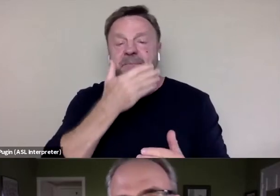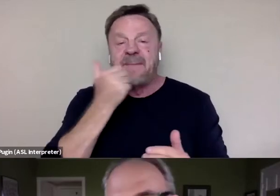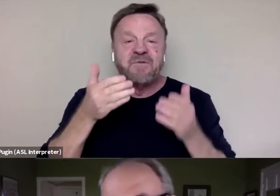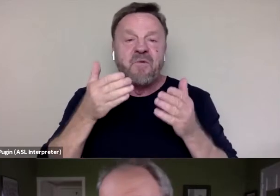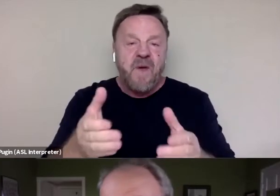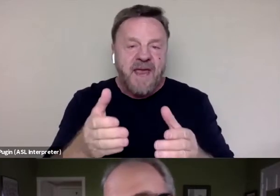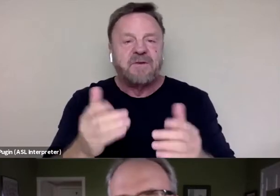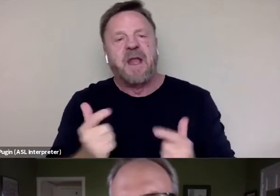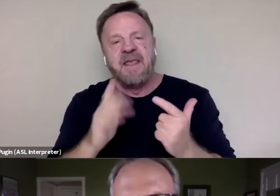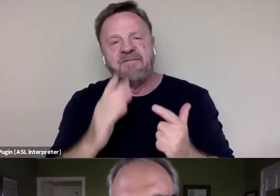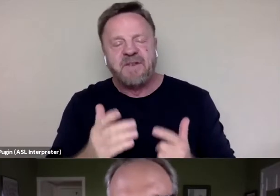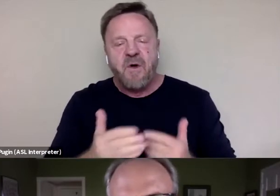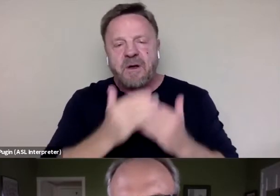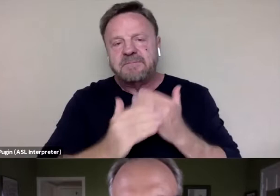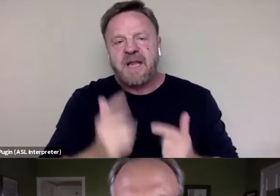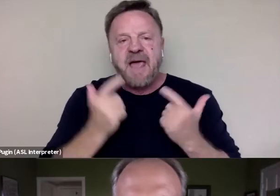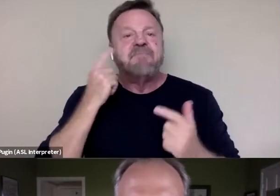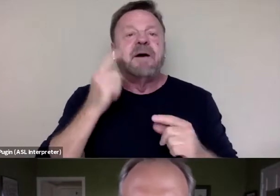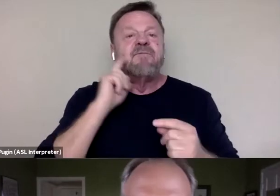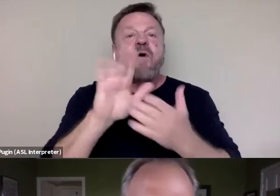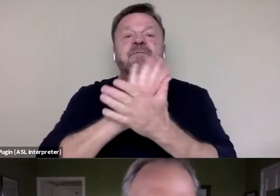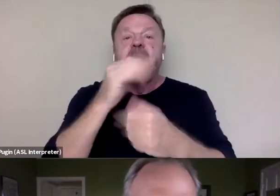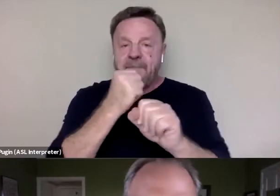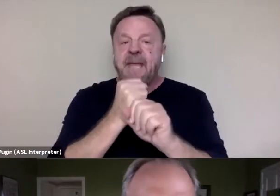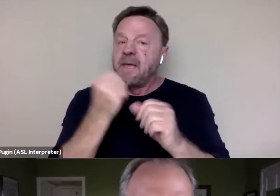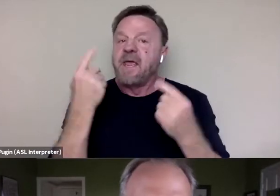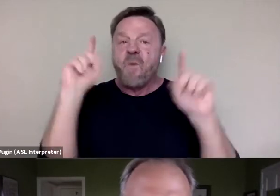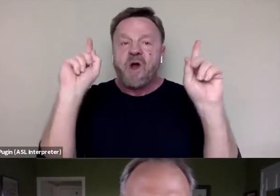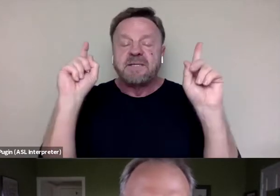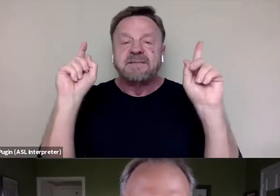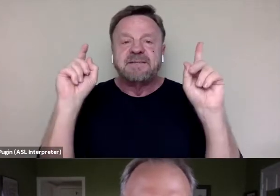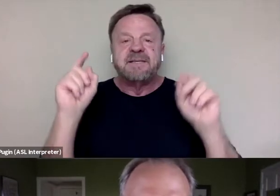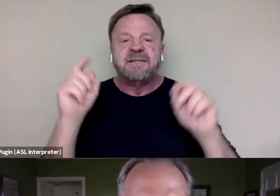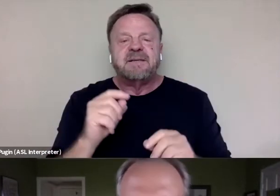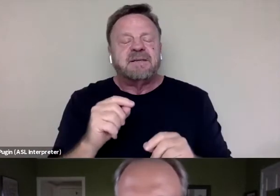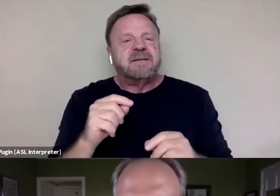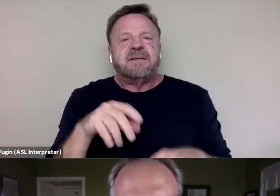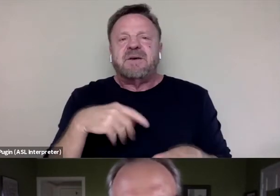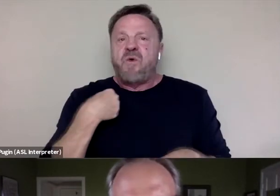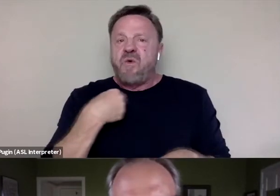But for filmmaking, it works. But it is. I mean, we all experience that.